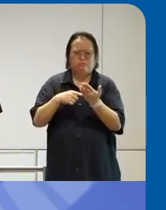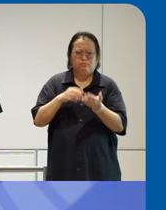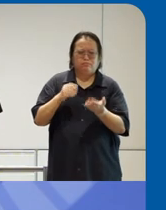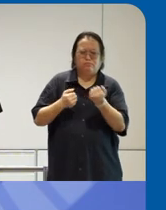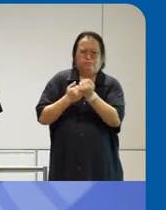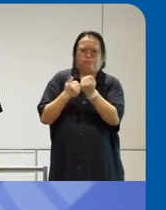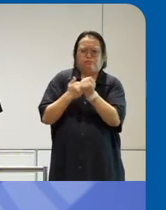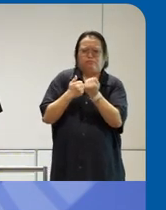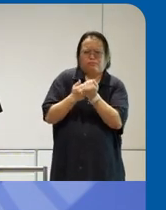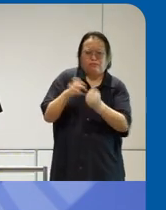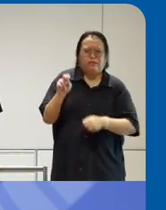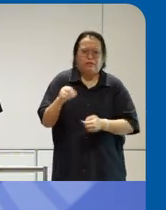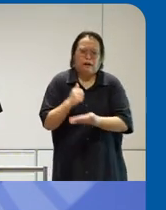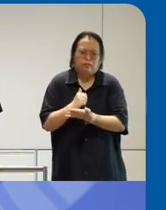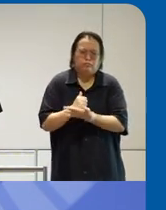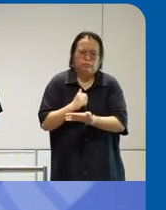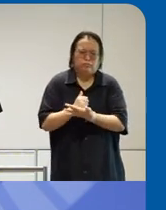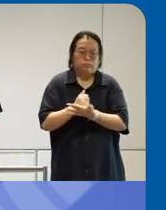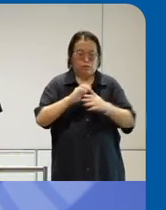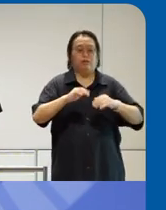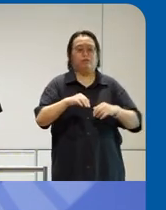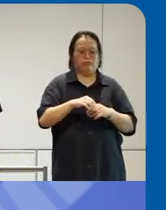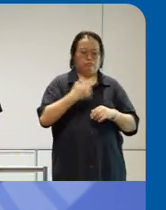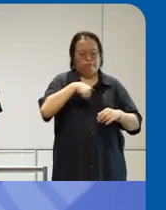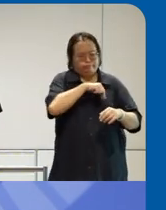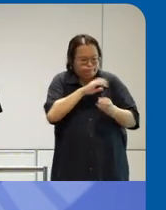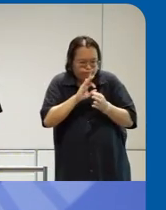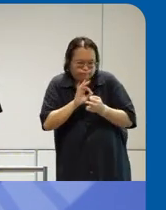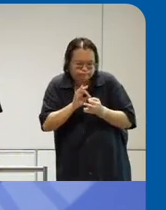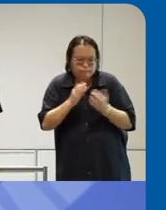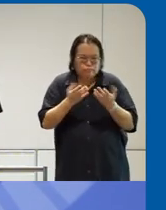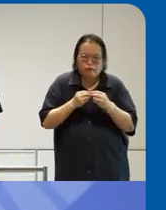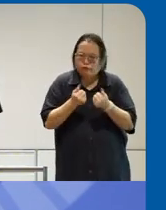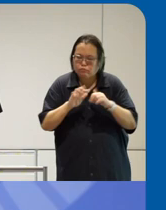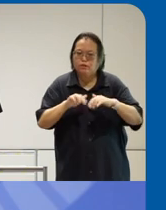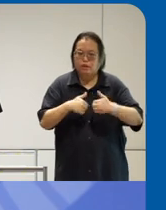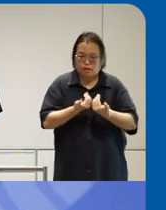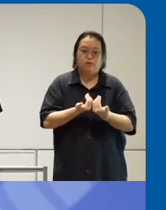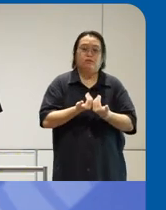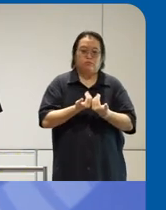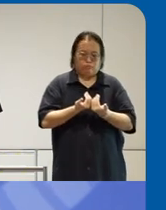people specializ in so how do we fix this problem right if we want to do right by our customers if